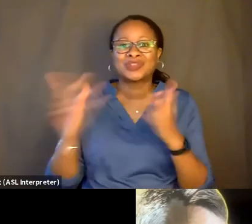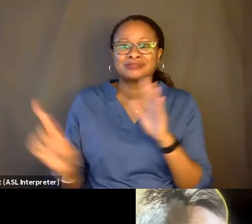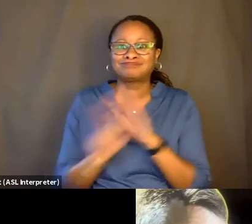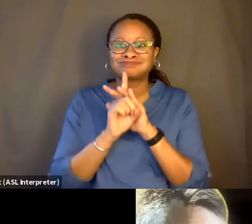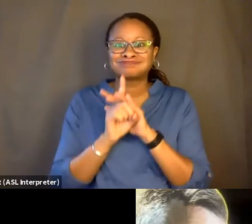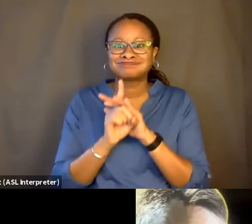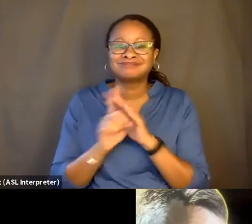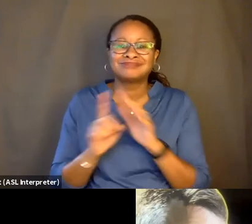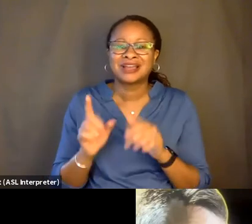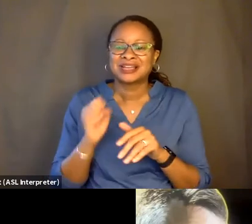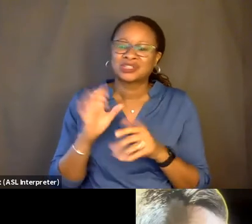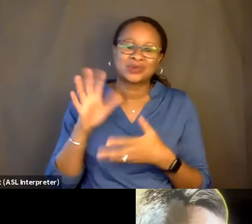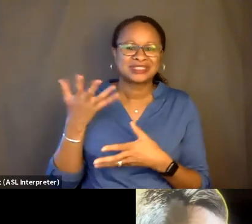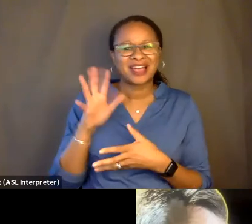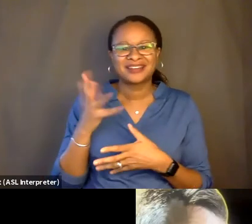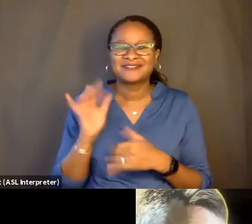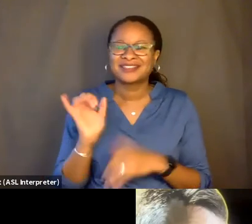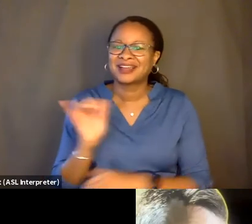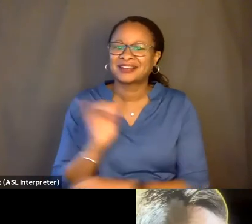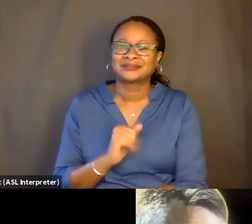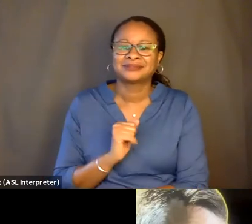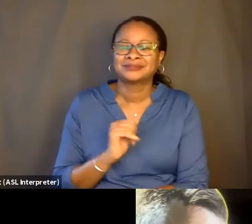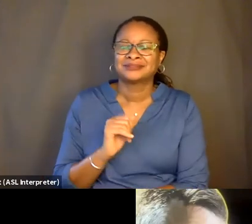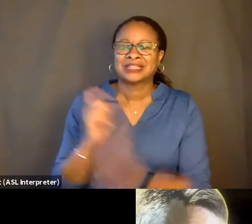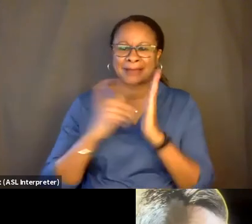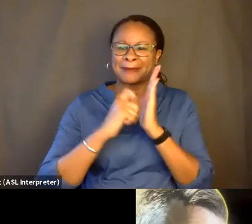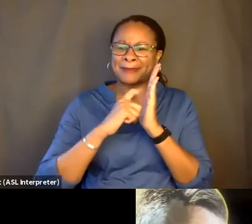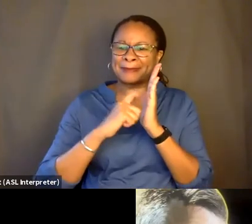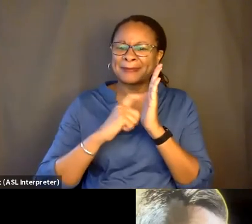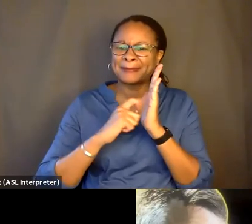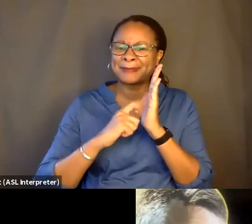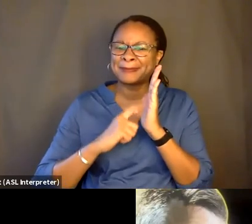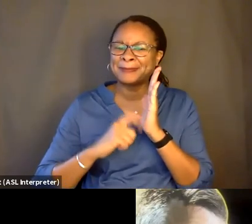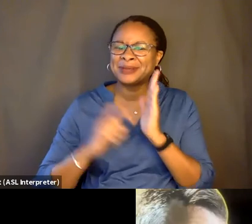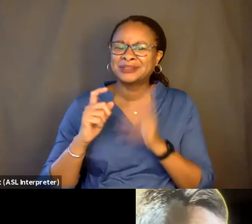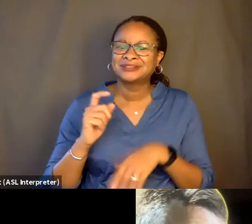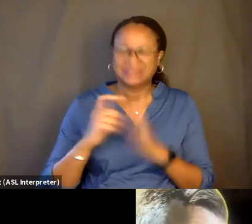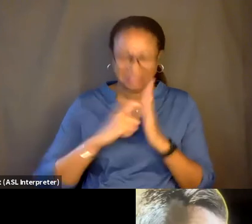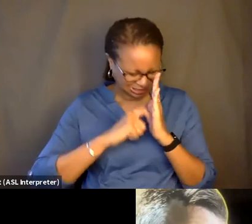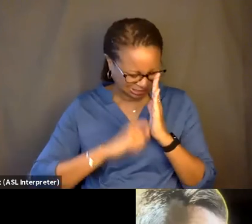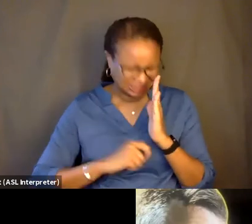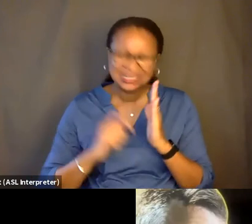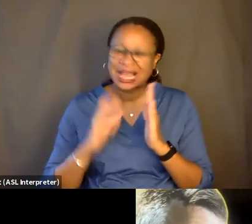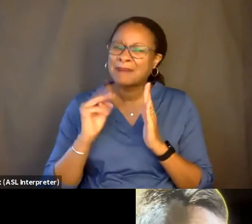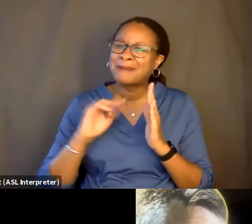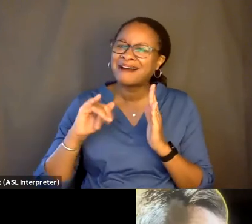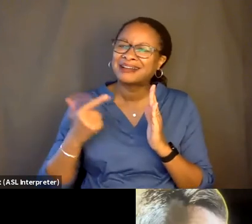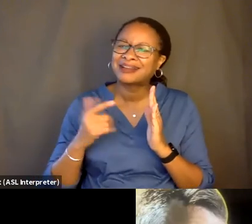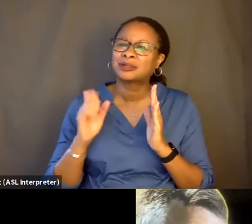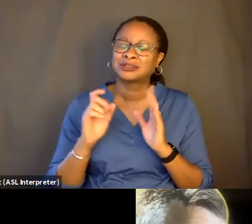So it's like this sort of like-- it's like excavation tools, or archaeology, or something. Like, the film is very much alive and giving me